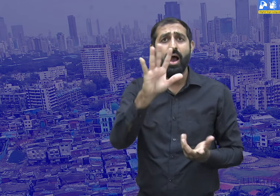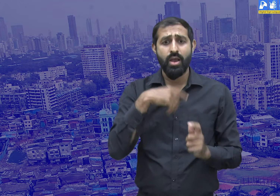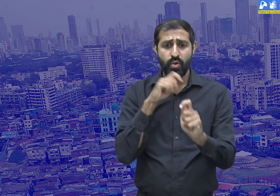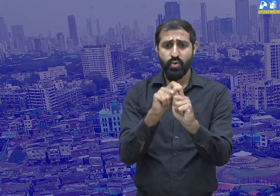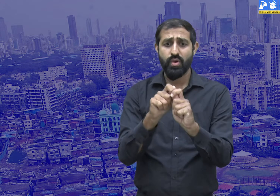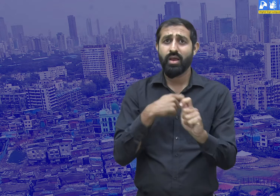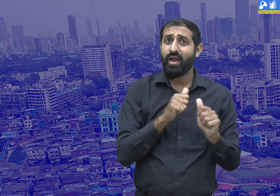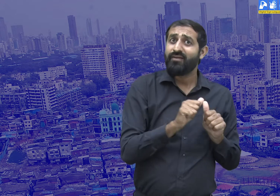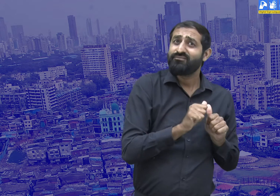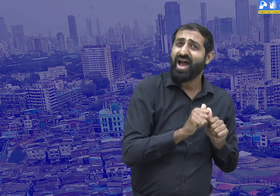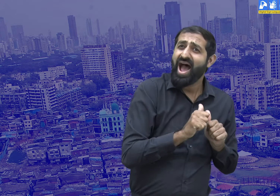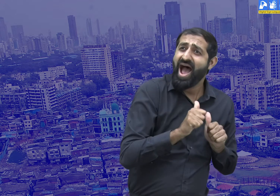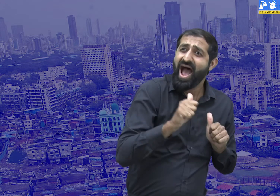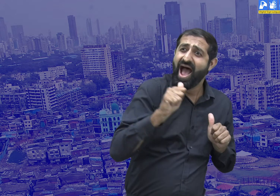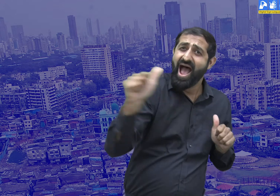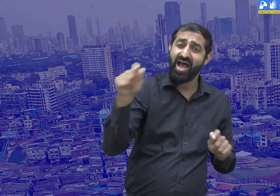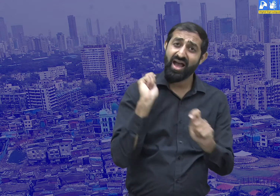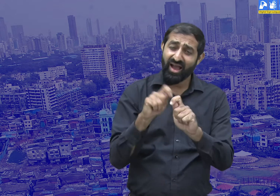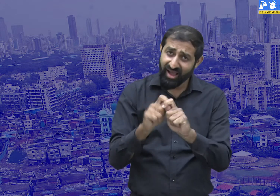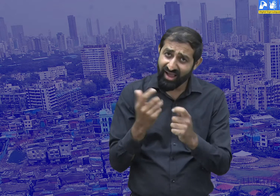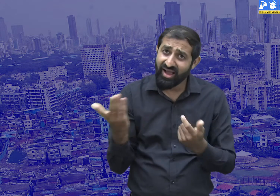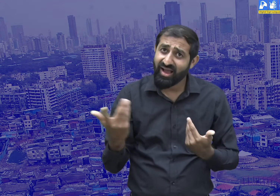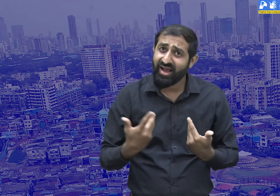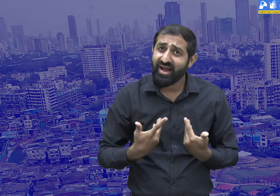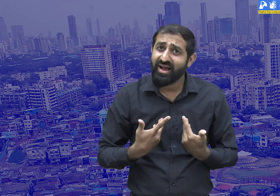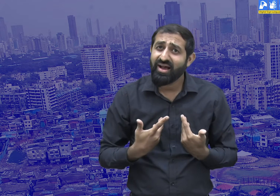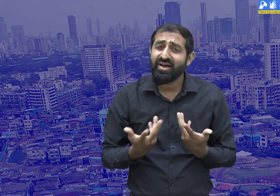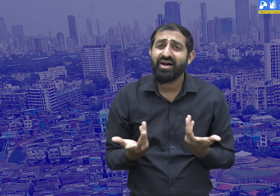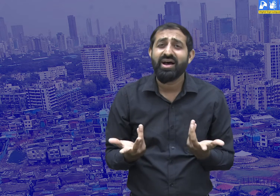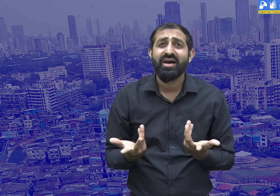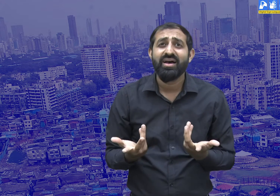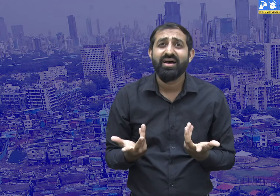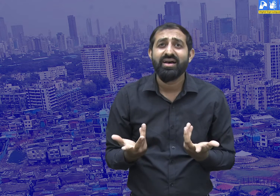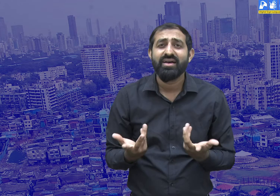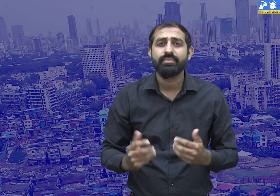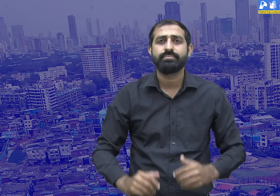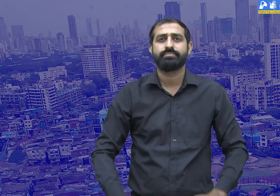How will Mama reach his workplace from so far?